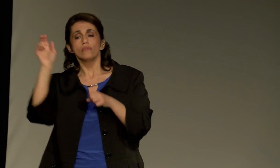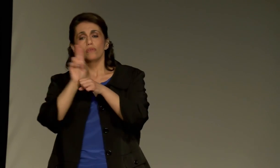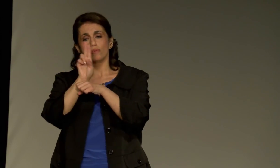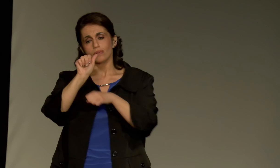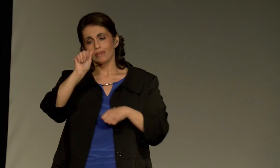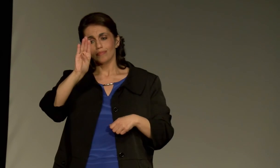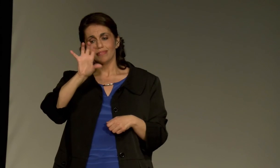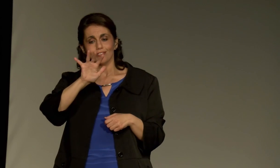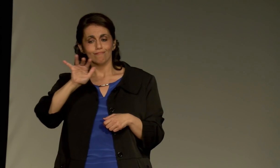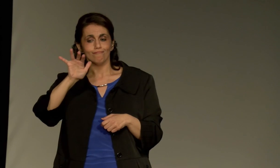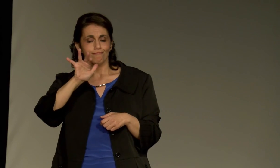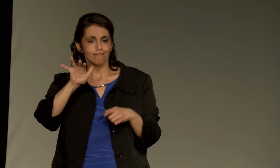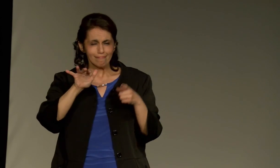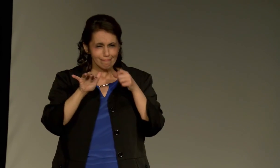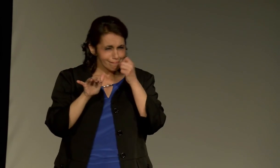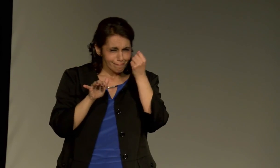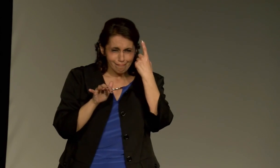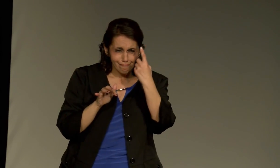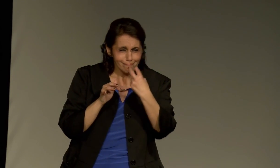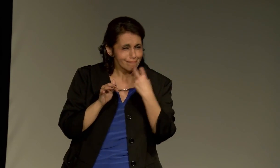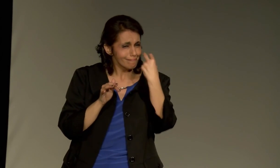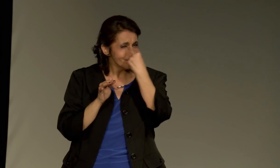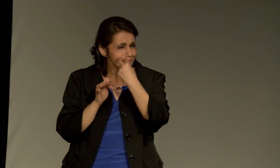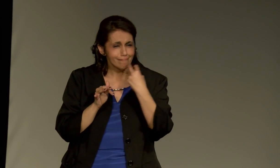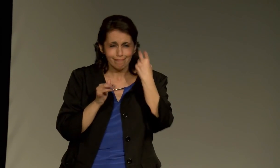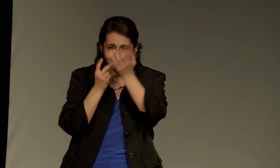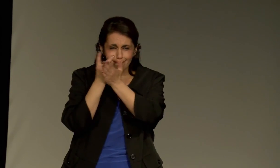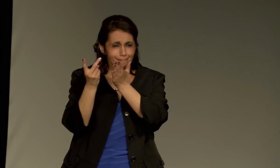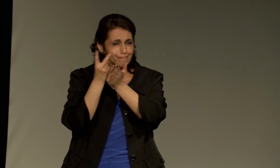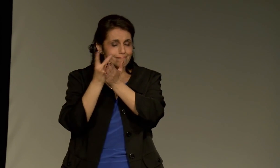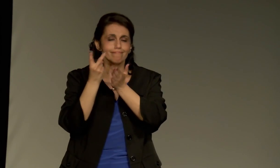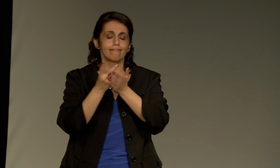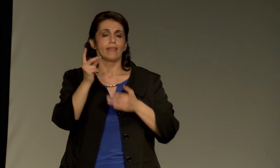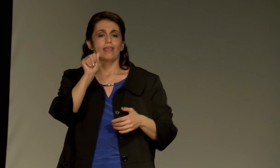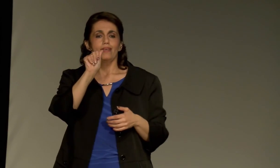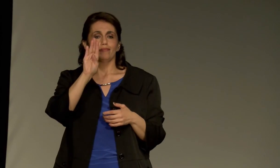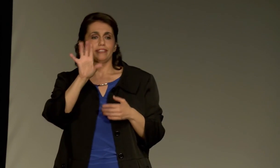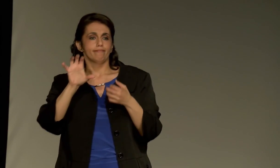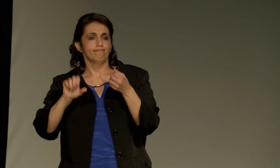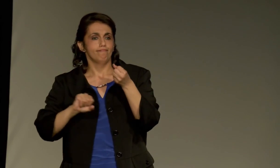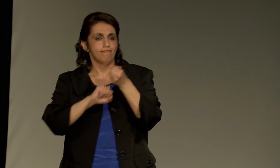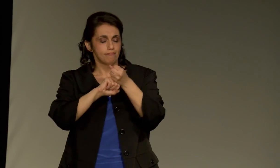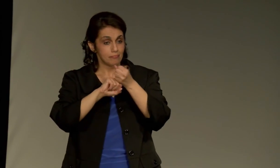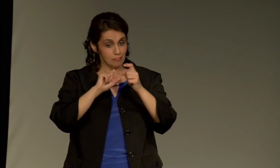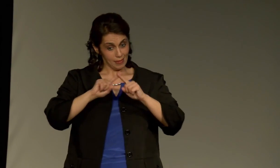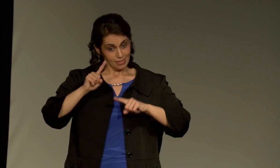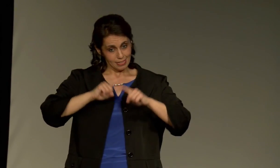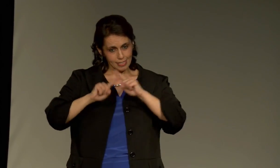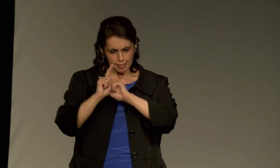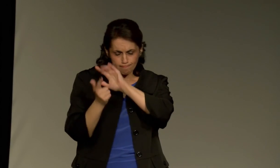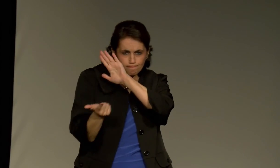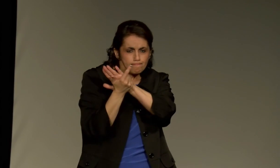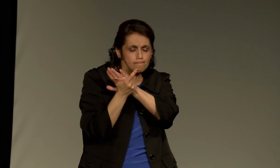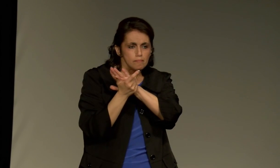As his mother got older, she used the manual alphabet; the ABCs, when she could not understand how to lip read.